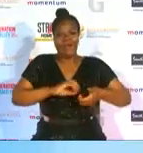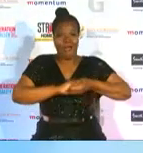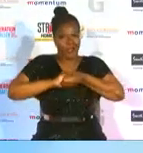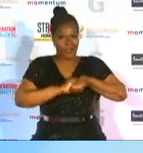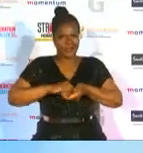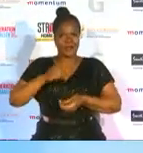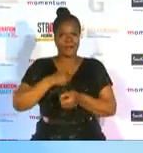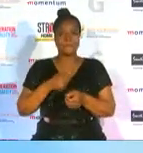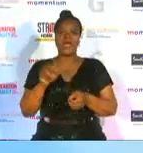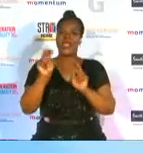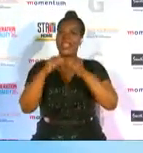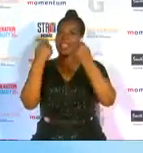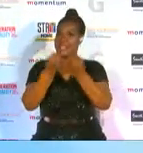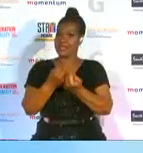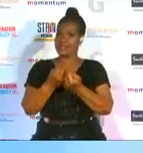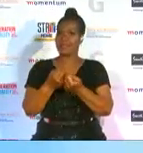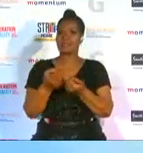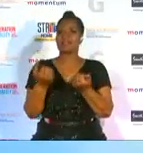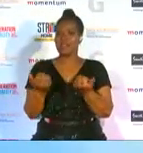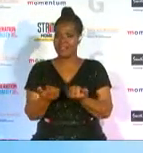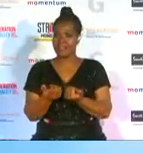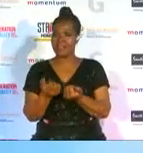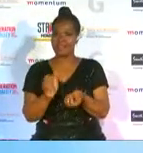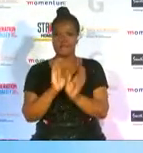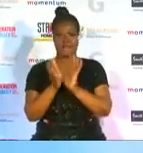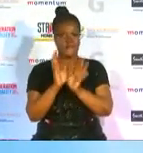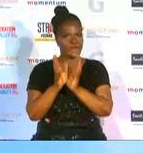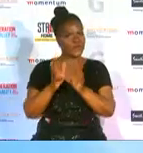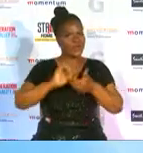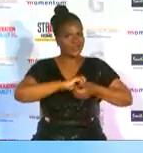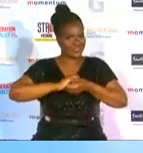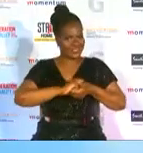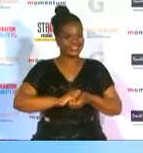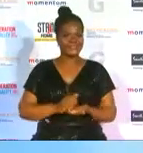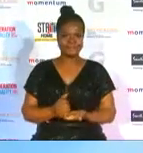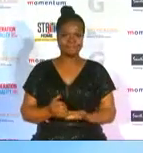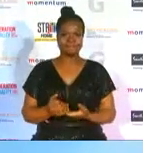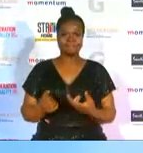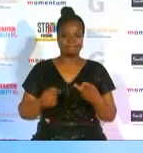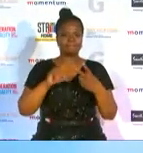football supporters association and shumba which is my team